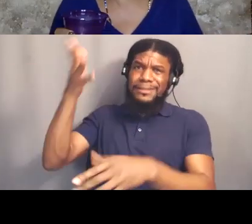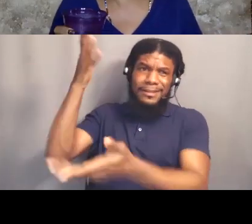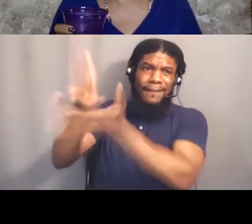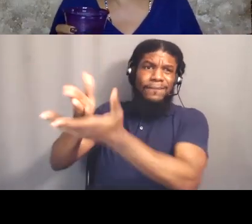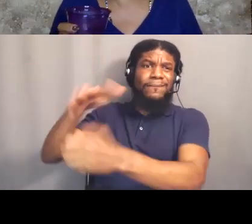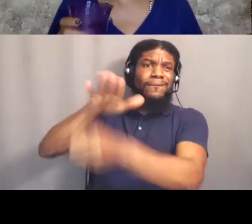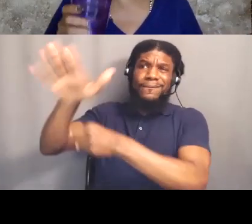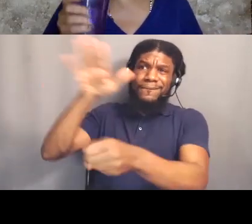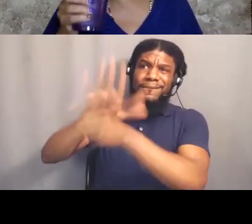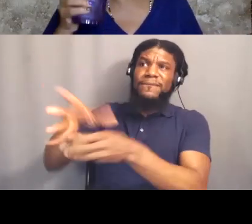Does that make sense to you all?